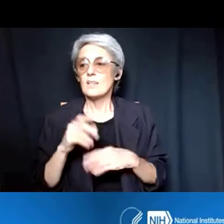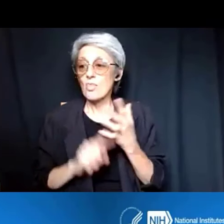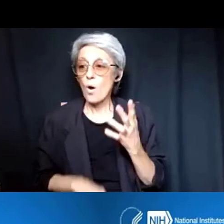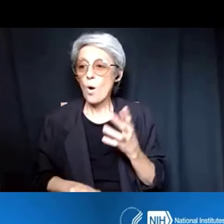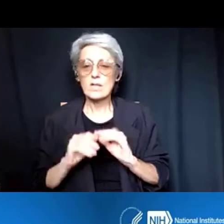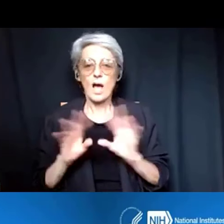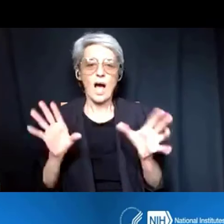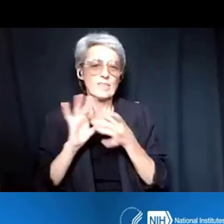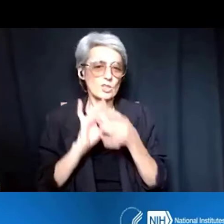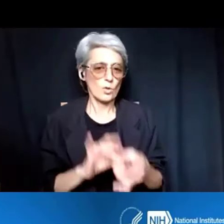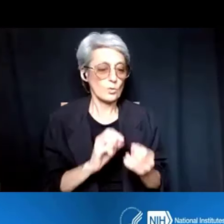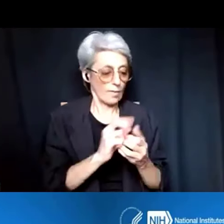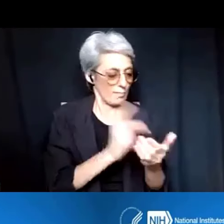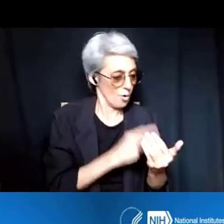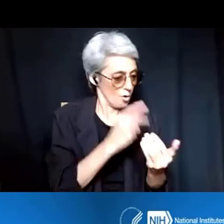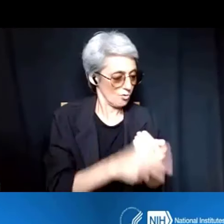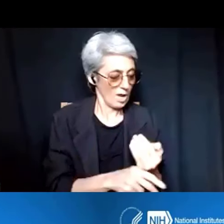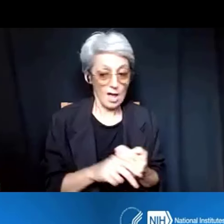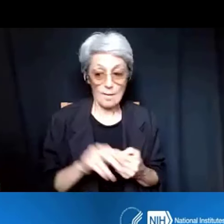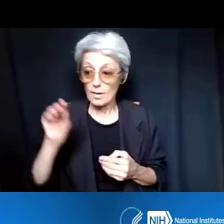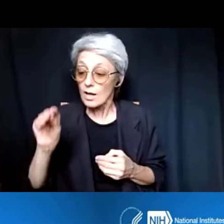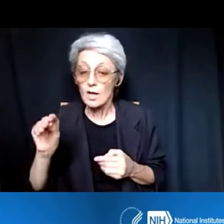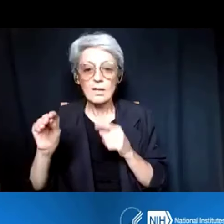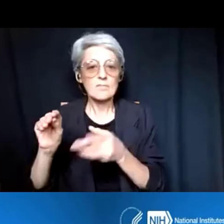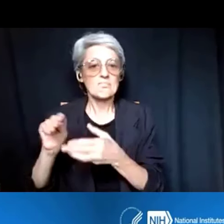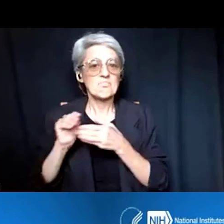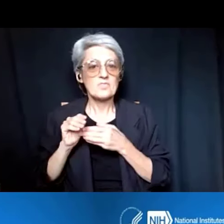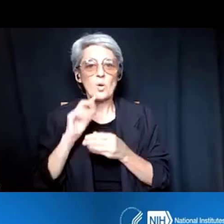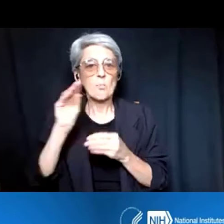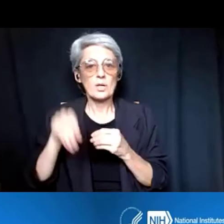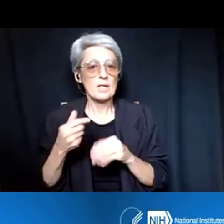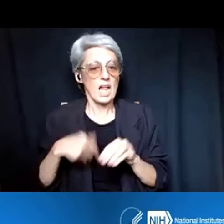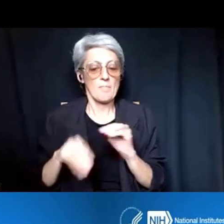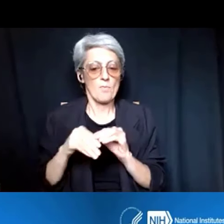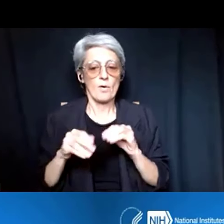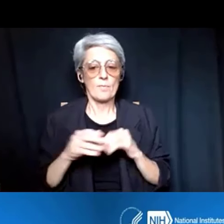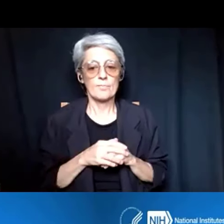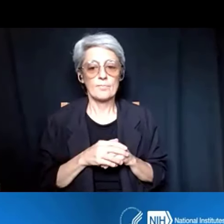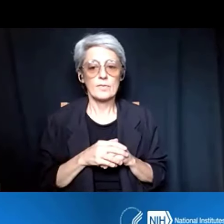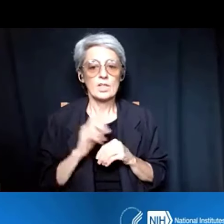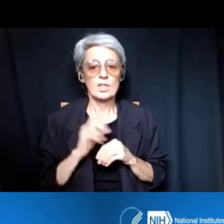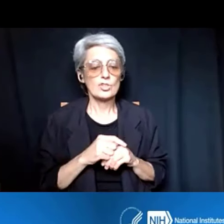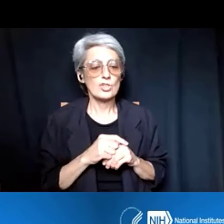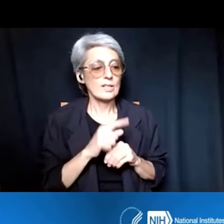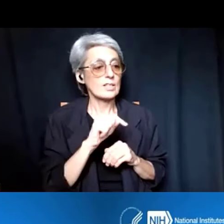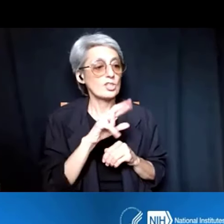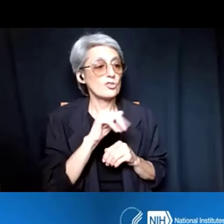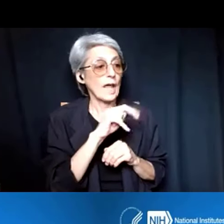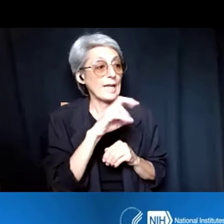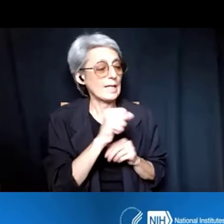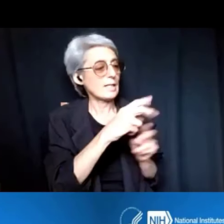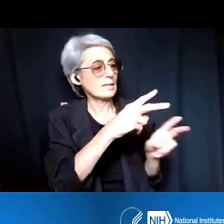you're no longer going to be putting those in. We're going to only pull in trainees on funded grants